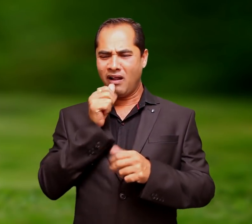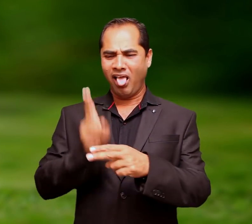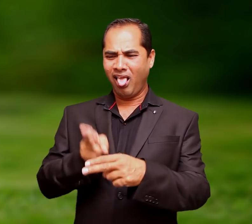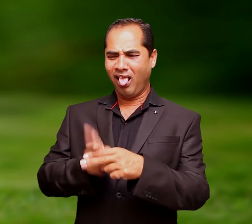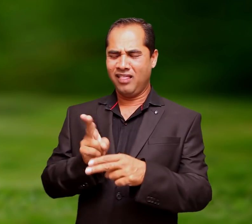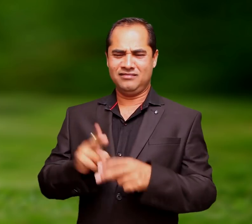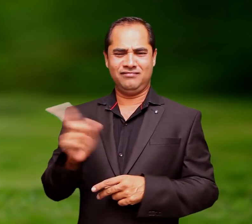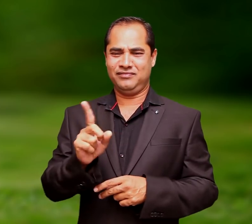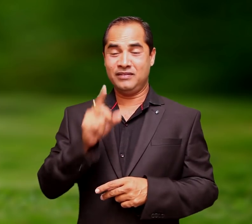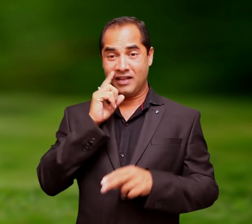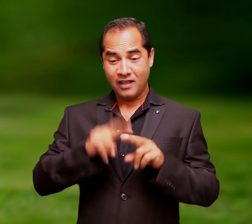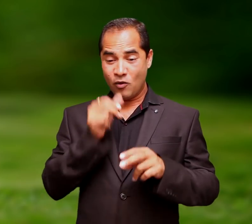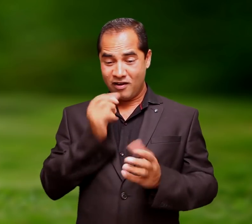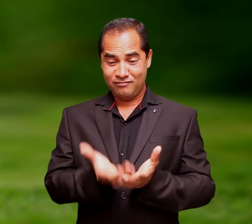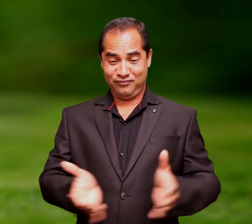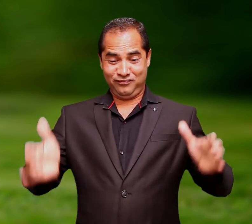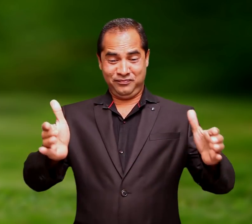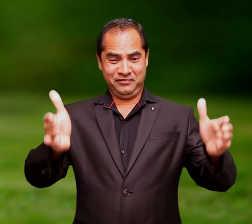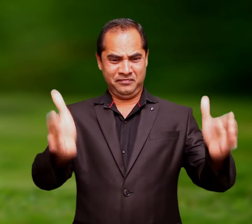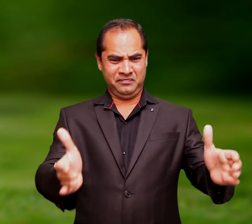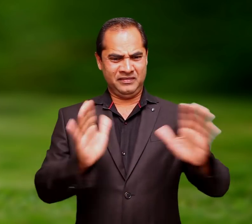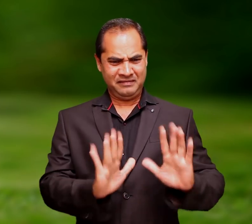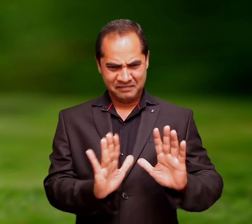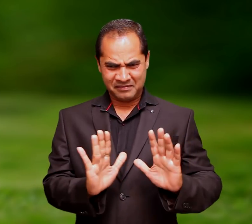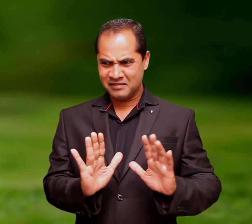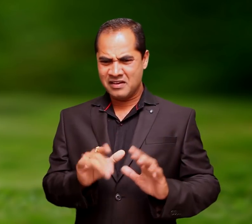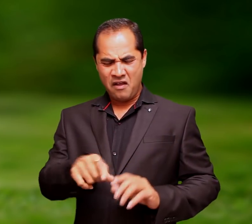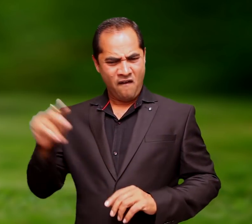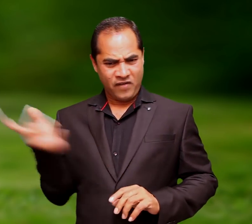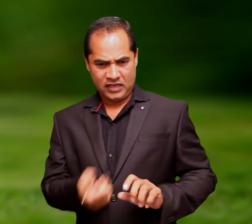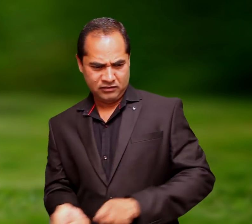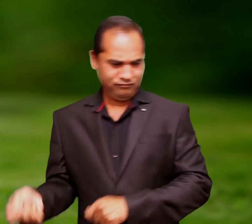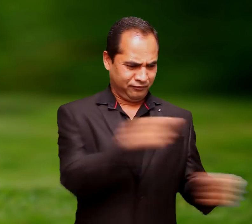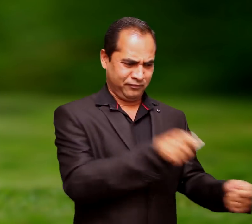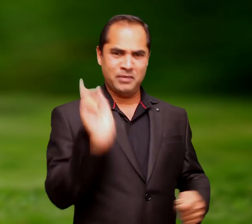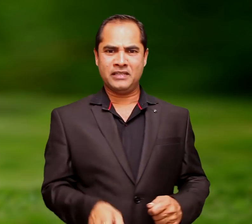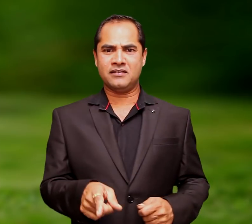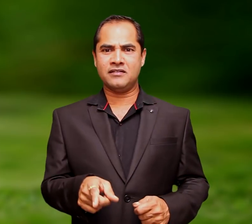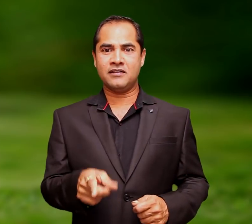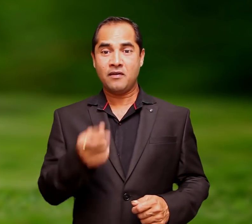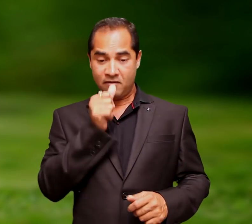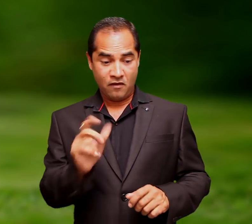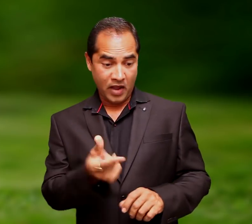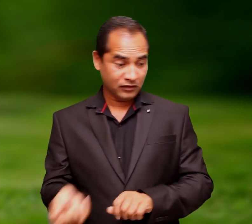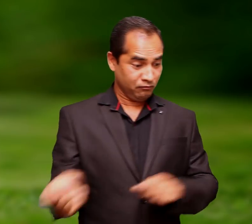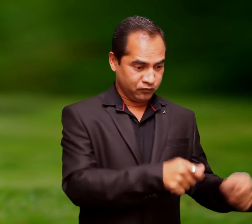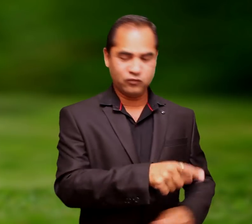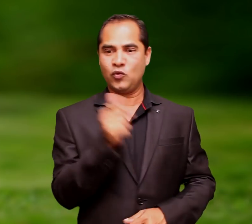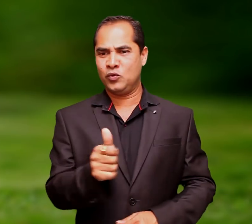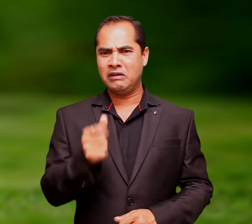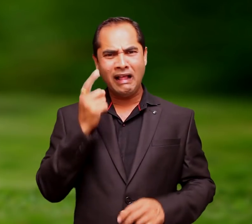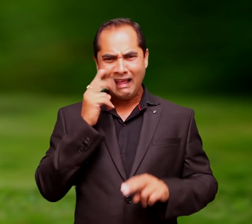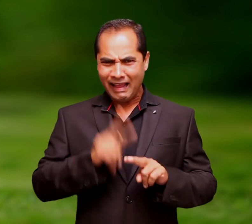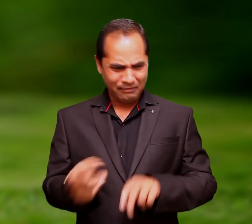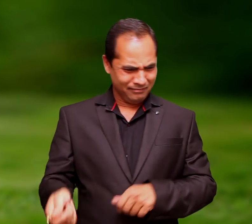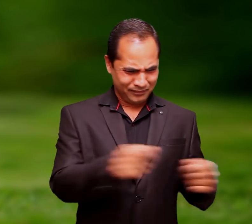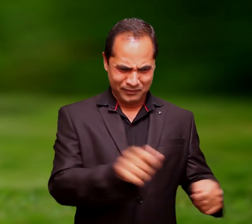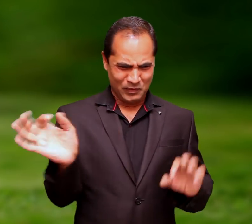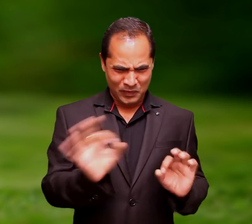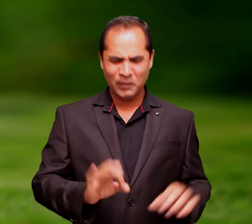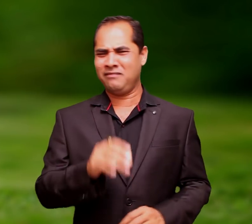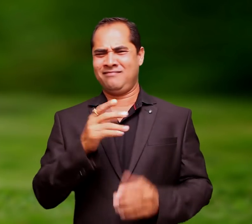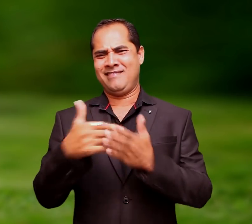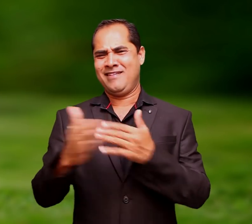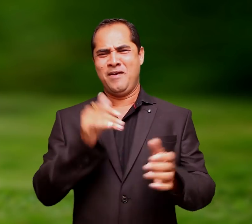Water should not be stagnant, it must be made to do things, it must be overturned.